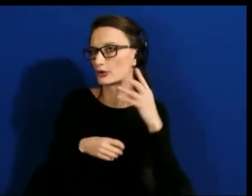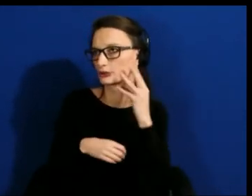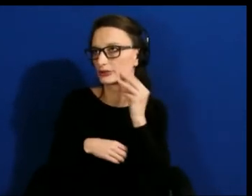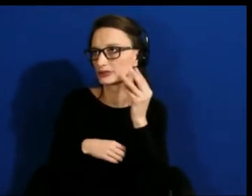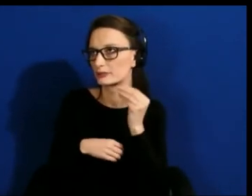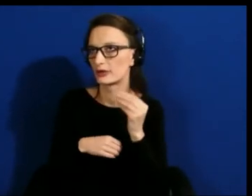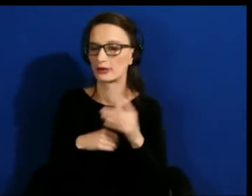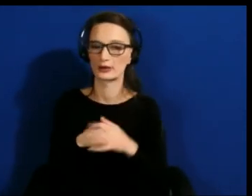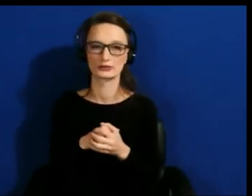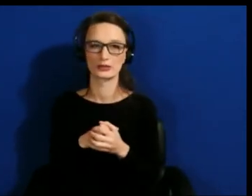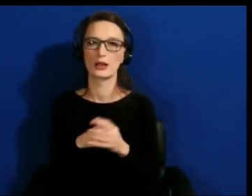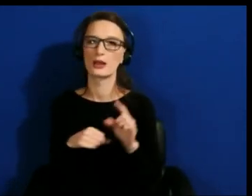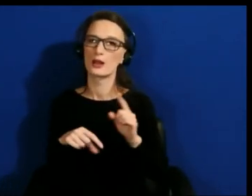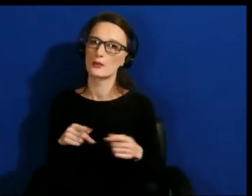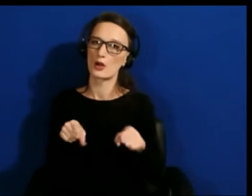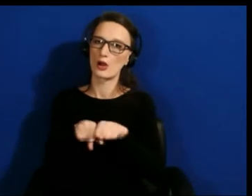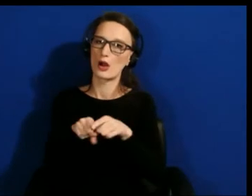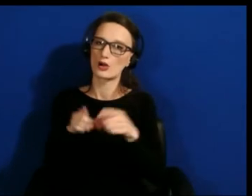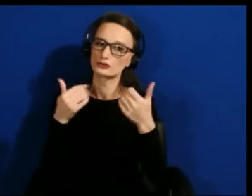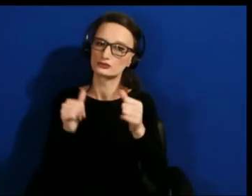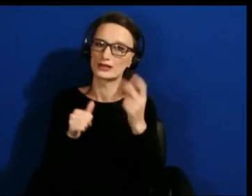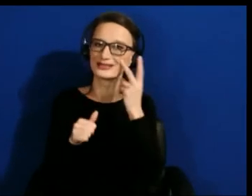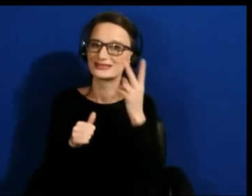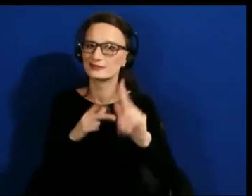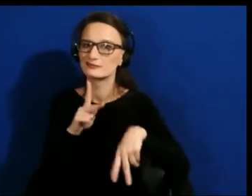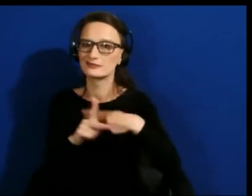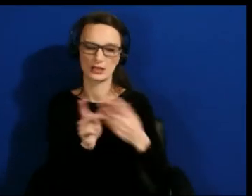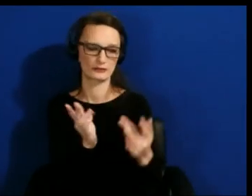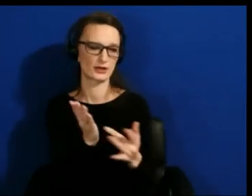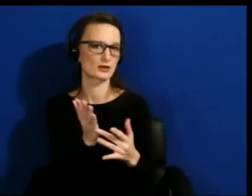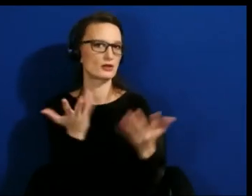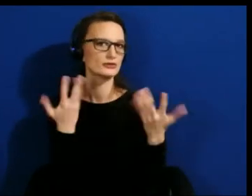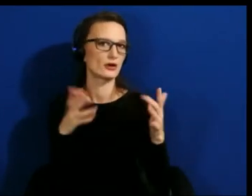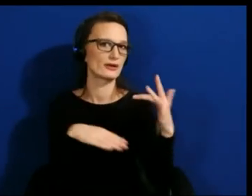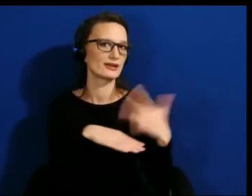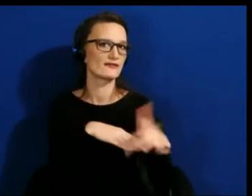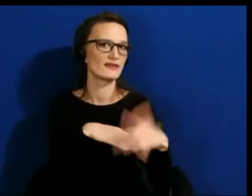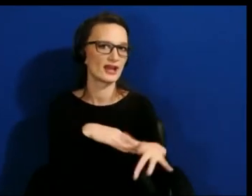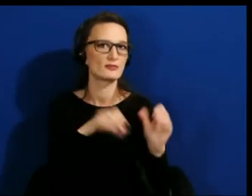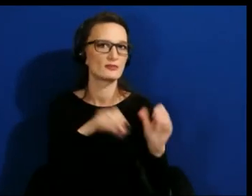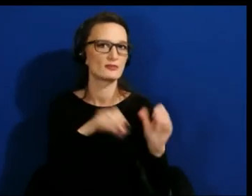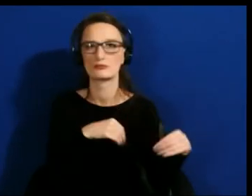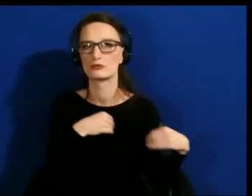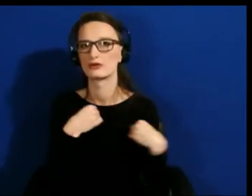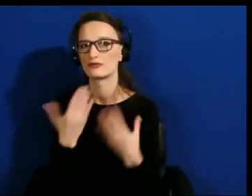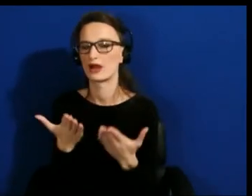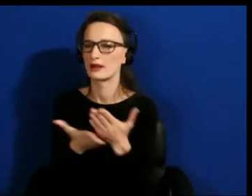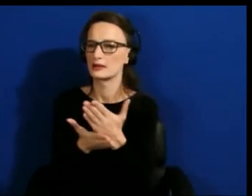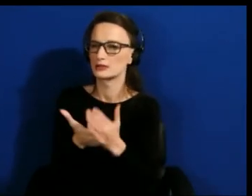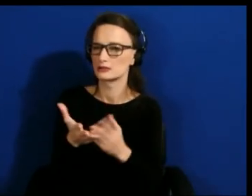of technology is available that can provide us some sort of connection with that experience and